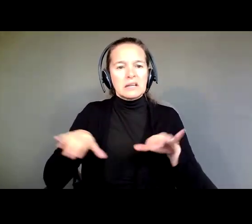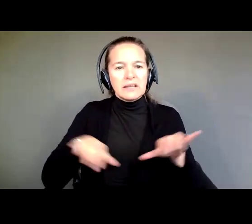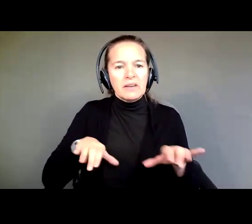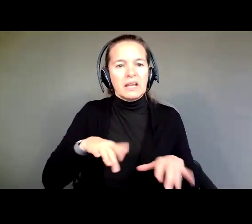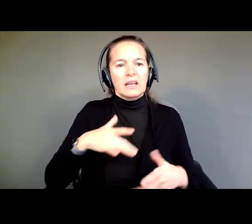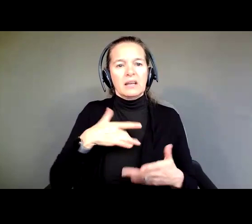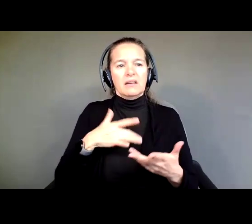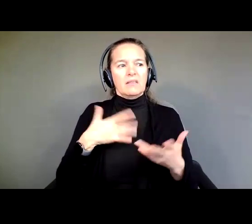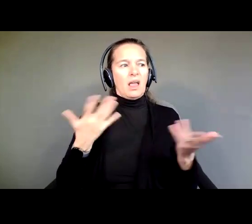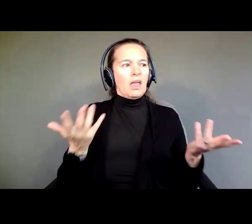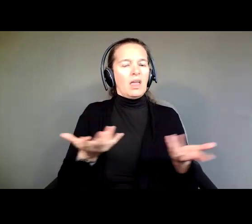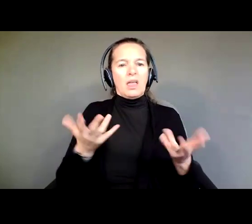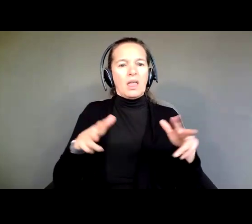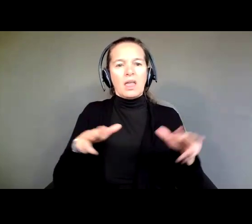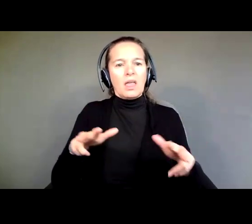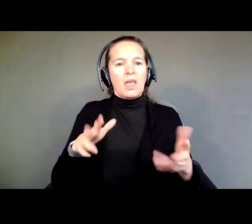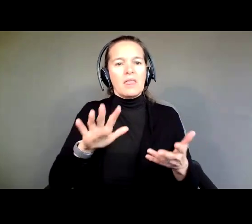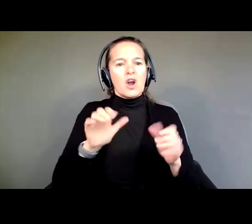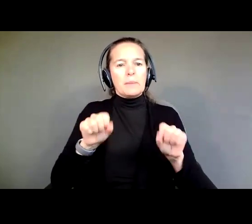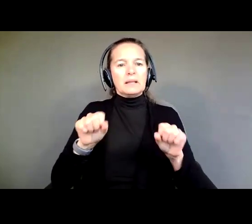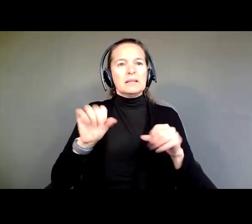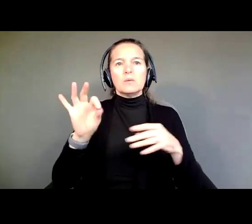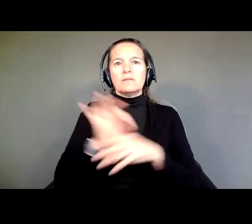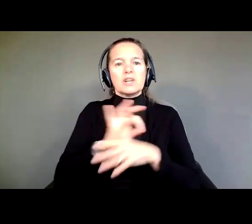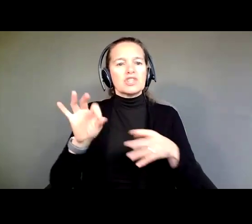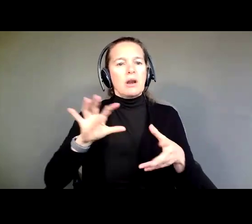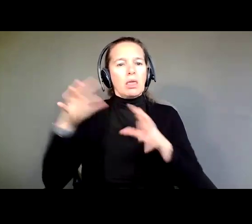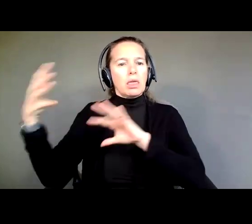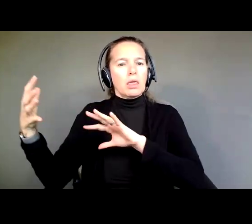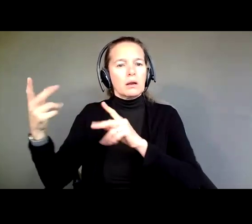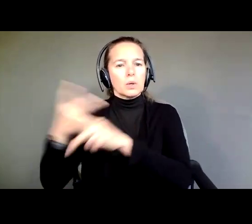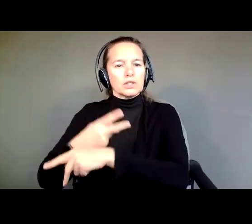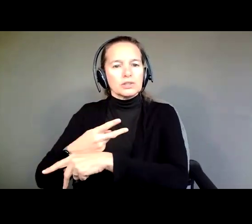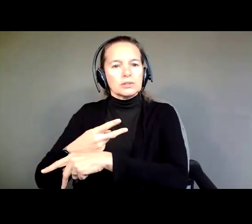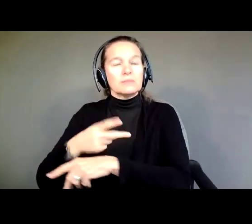their ability to function can get worse. I mean, think about it this way.